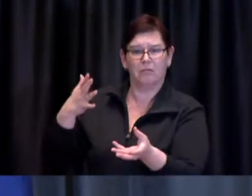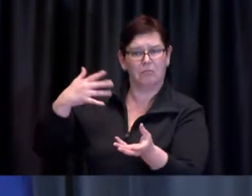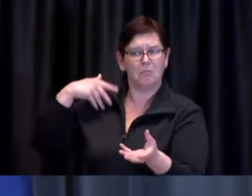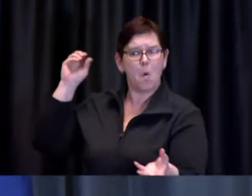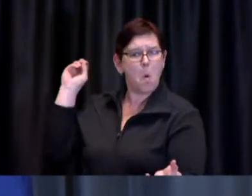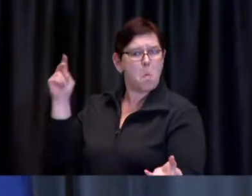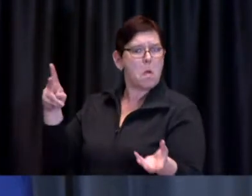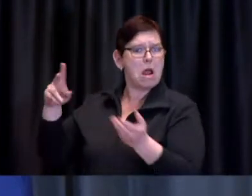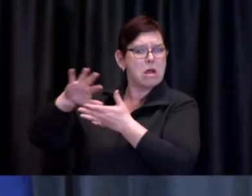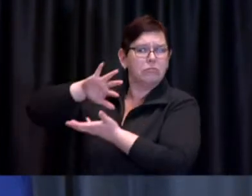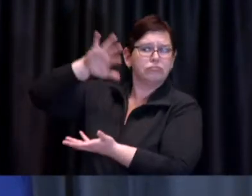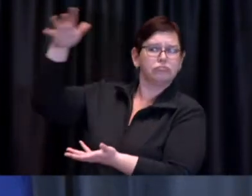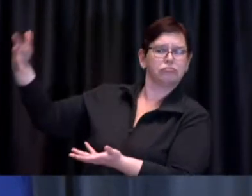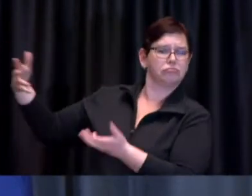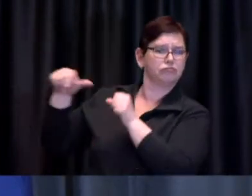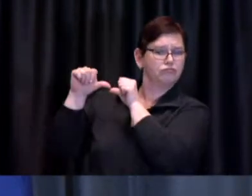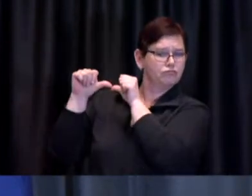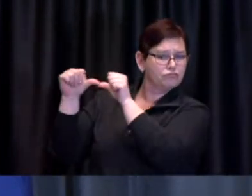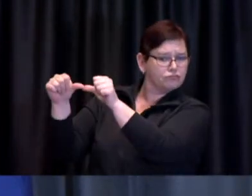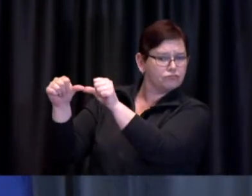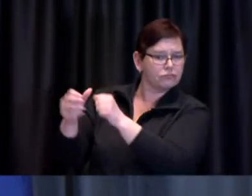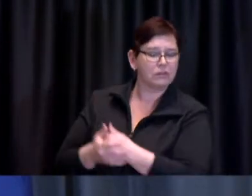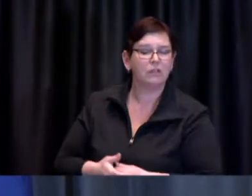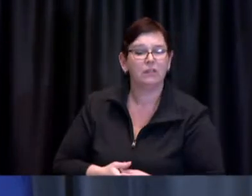and our Incident Management System continues to operate